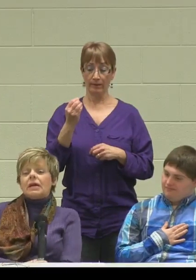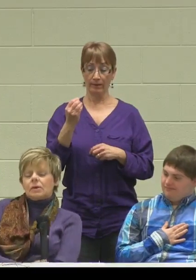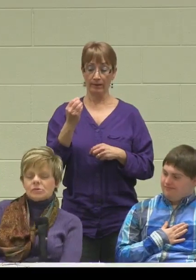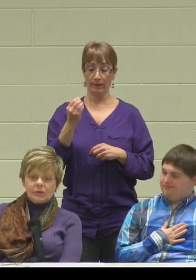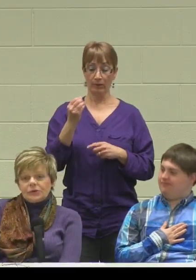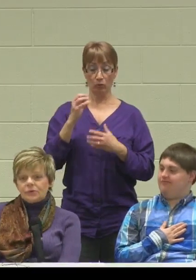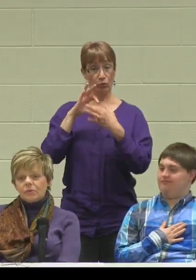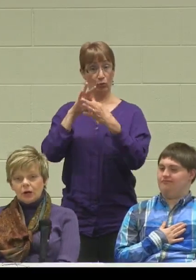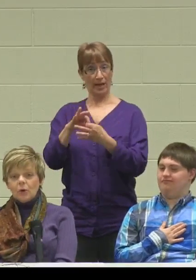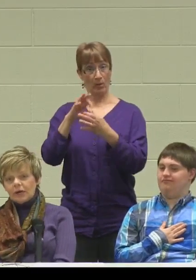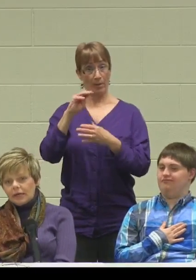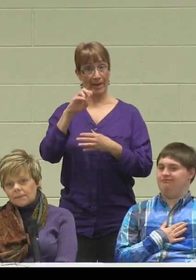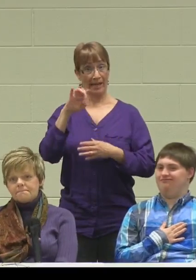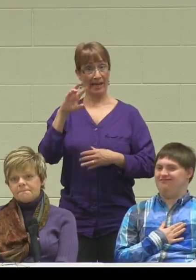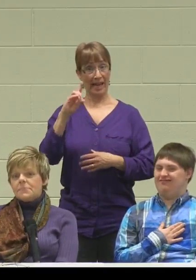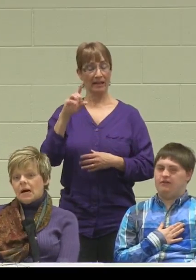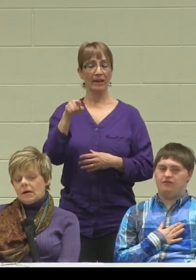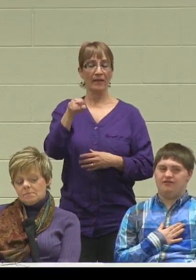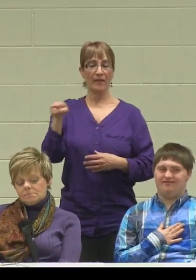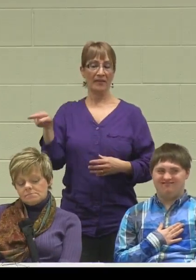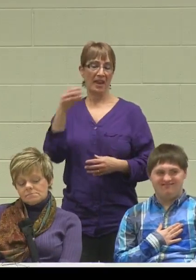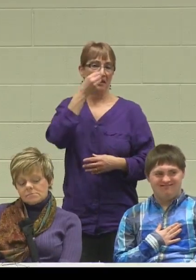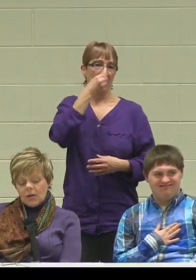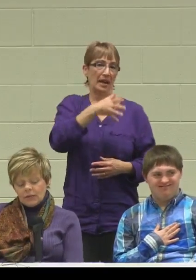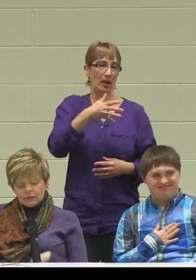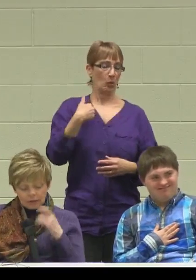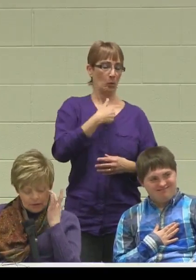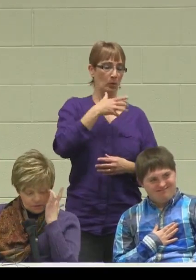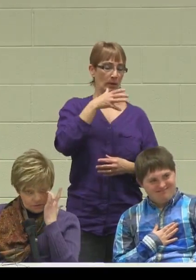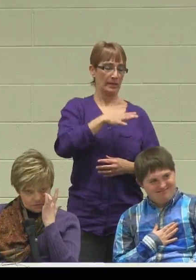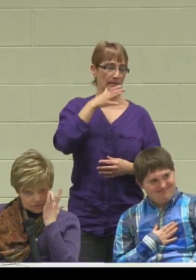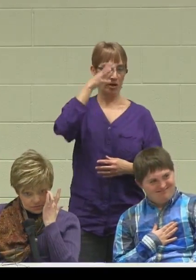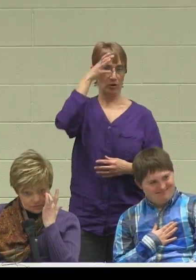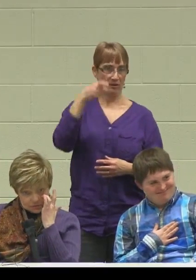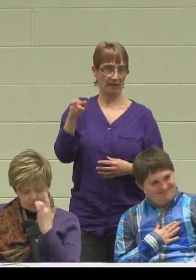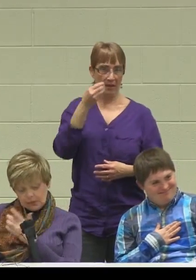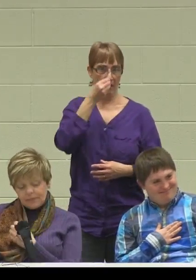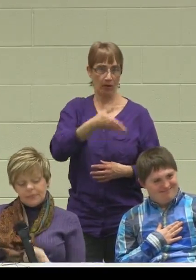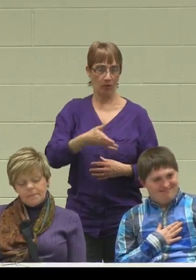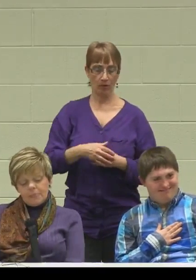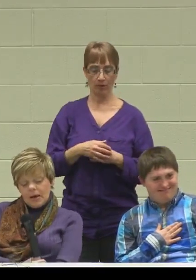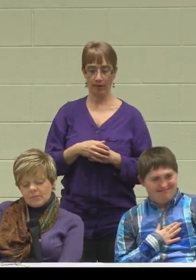was concerned, we were nobody.